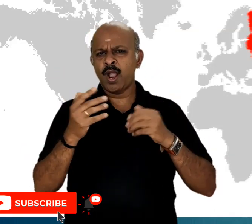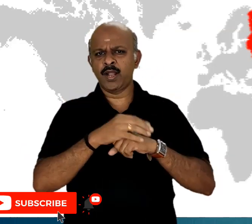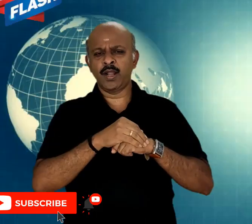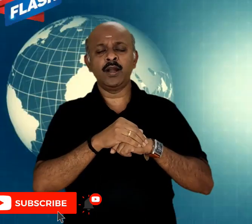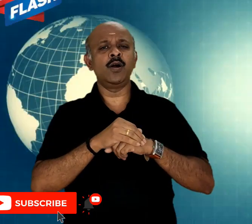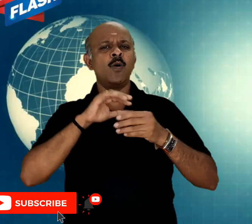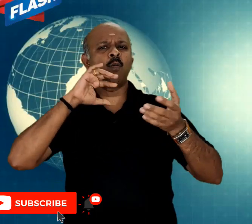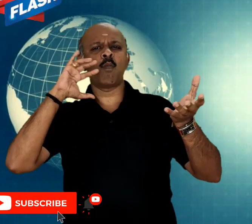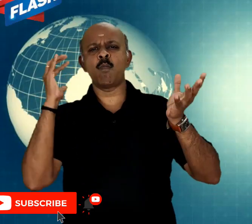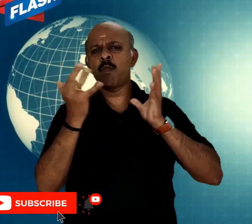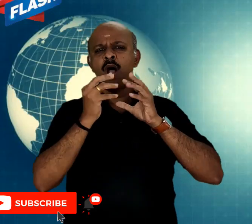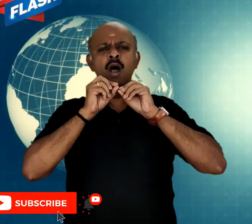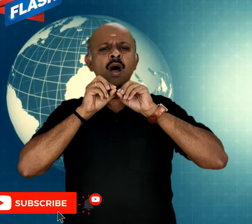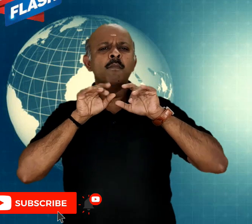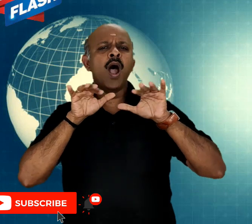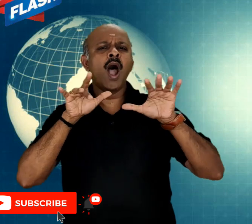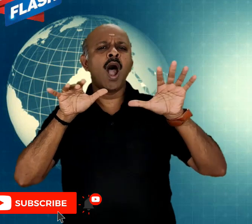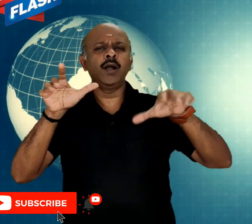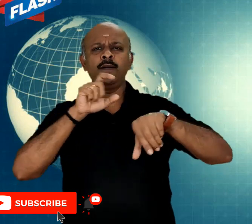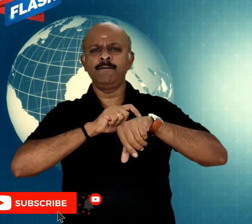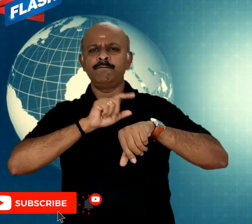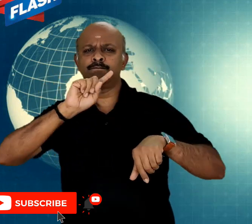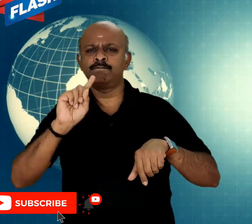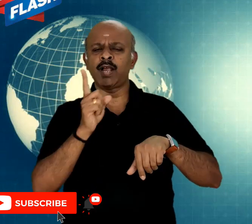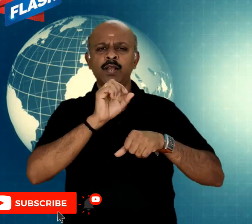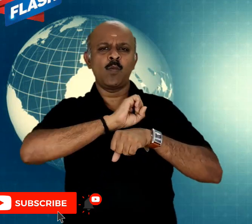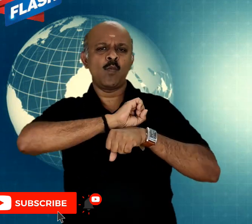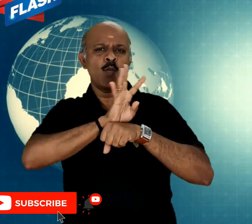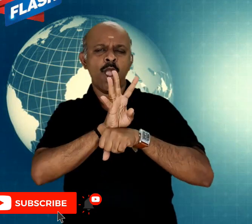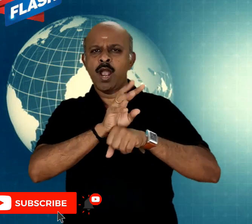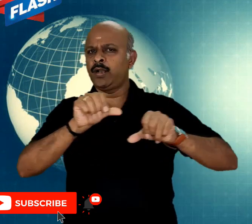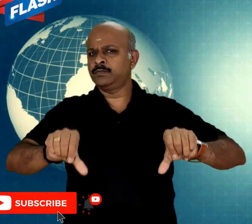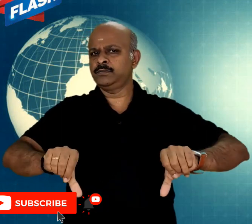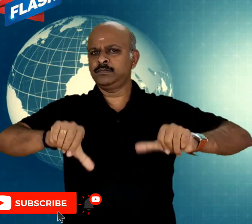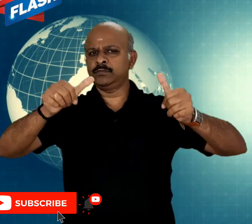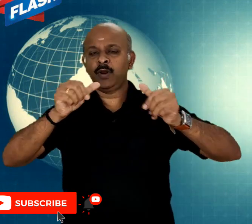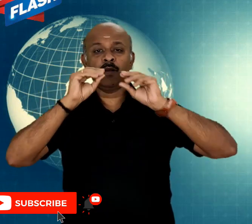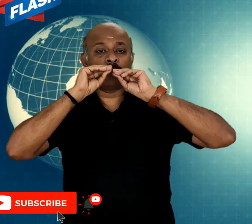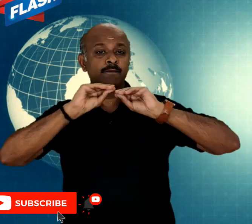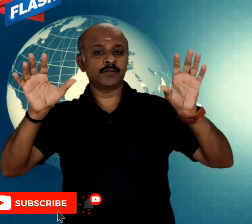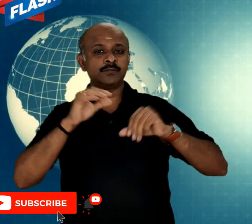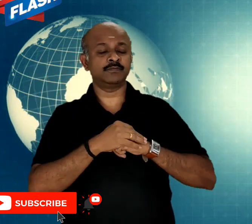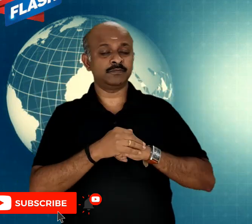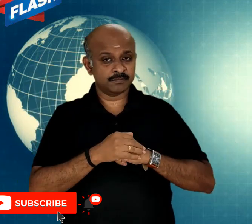the worlds 1st Vaccine against the coronavirus has been announced